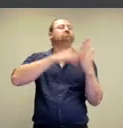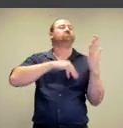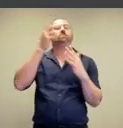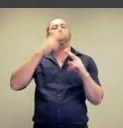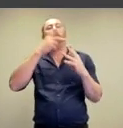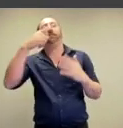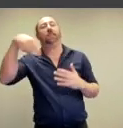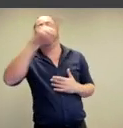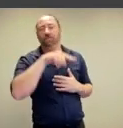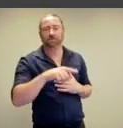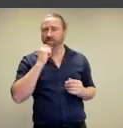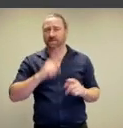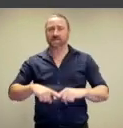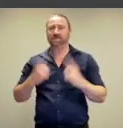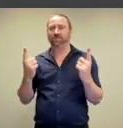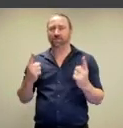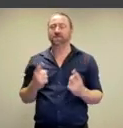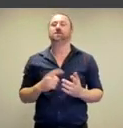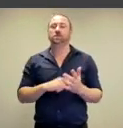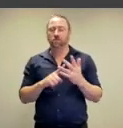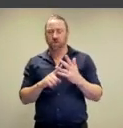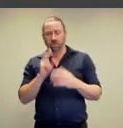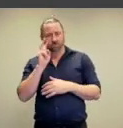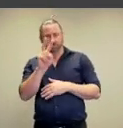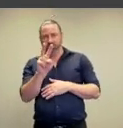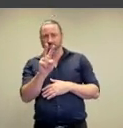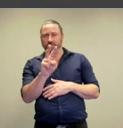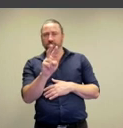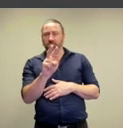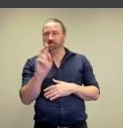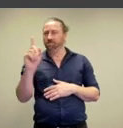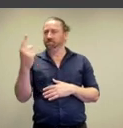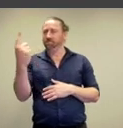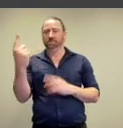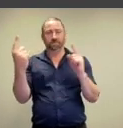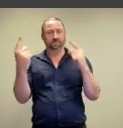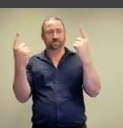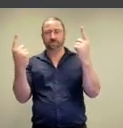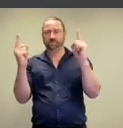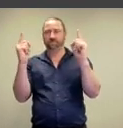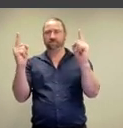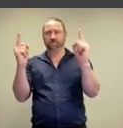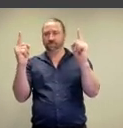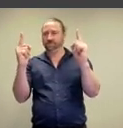and portraiture which we've just seen which are about